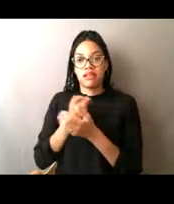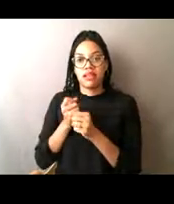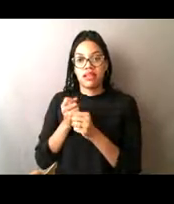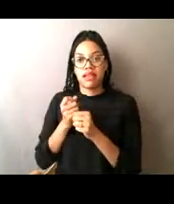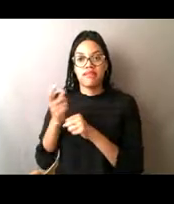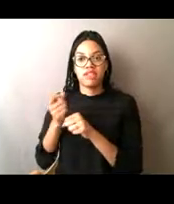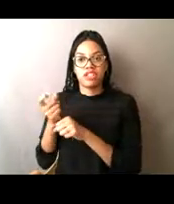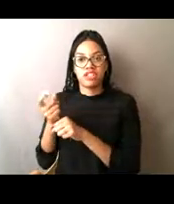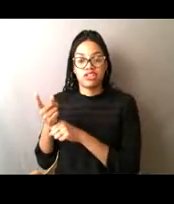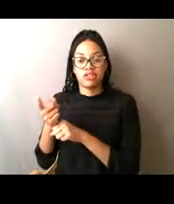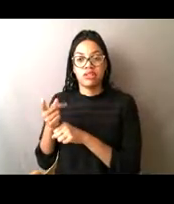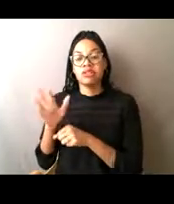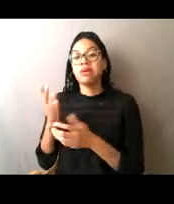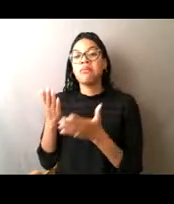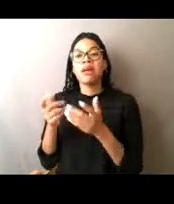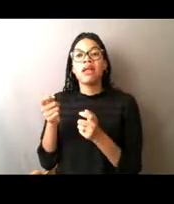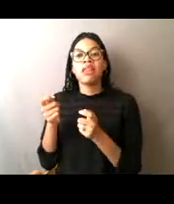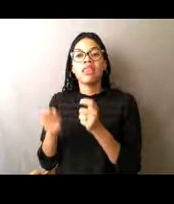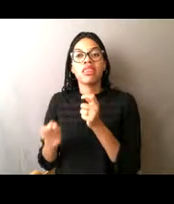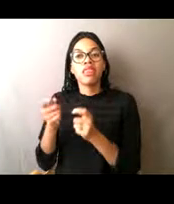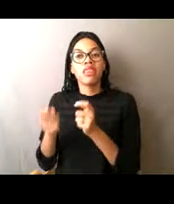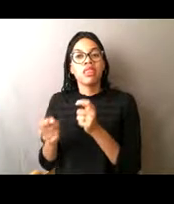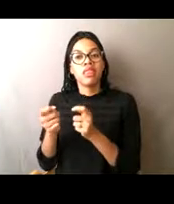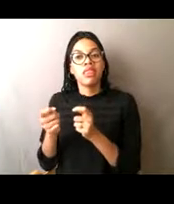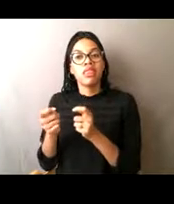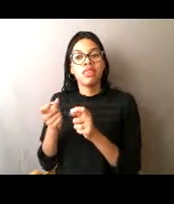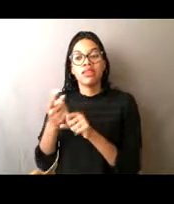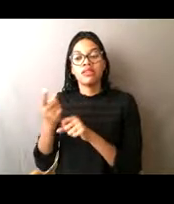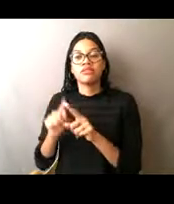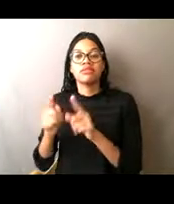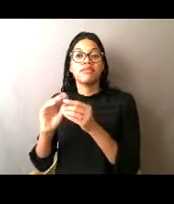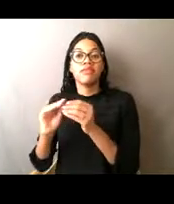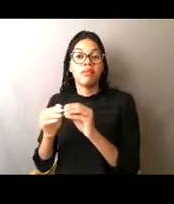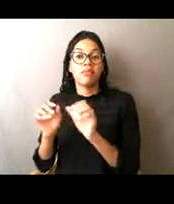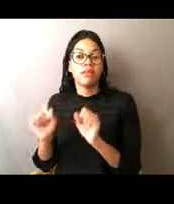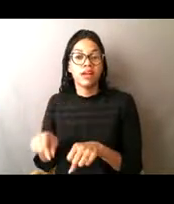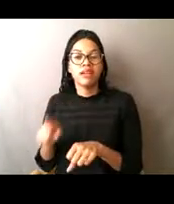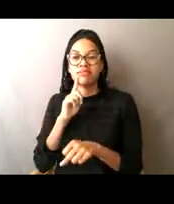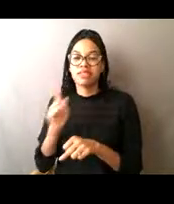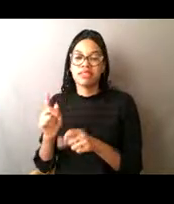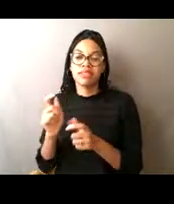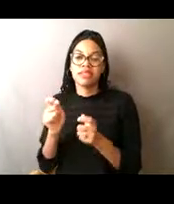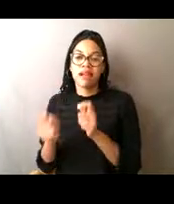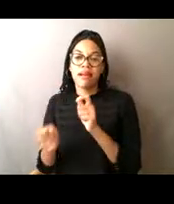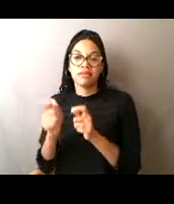So it's an adaptive process and it can be used to make sure